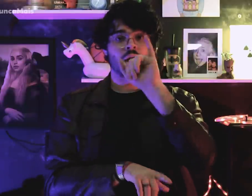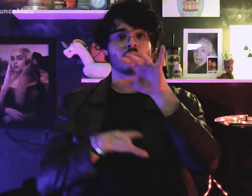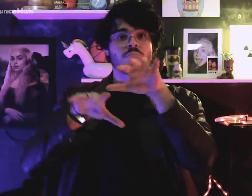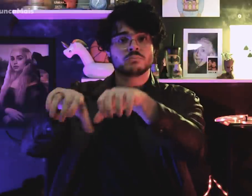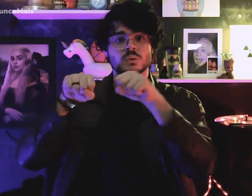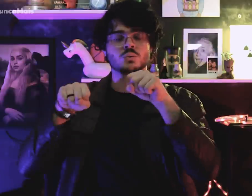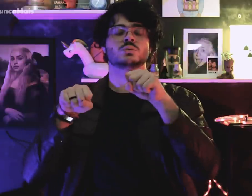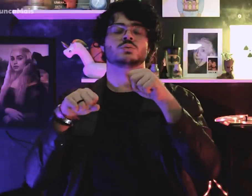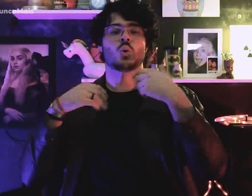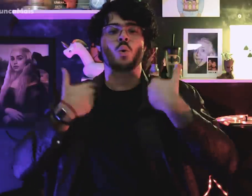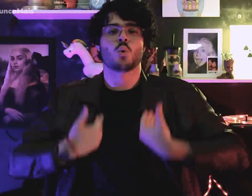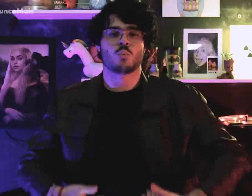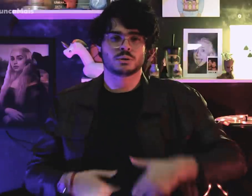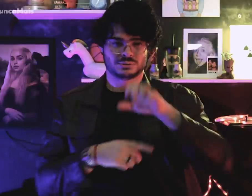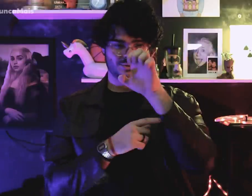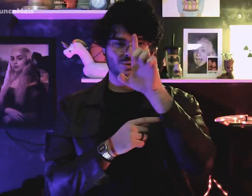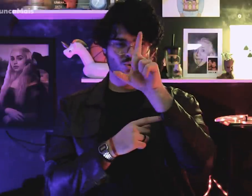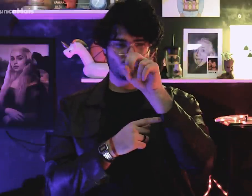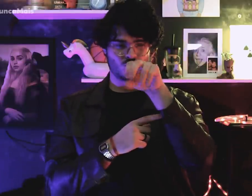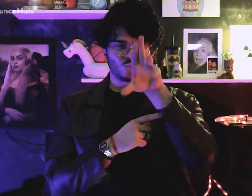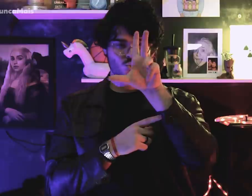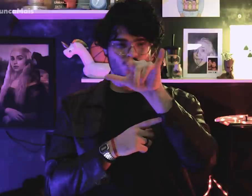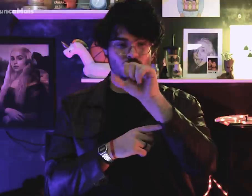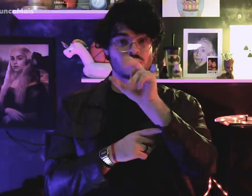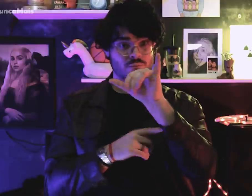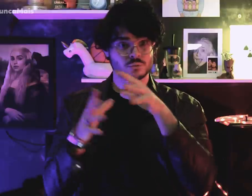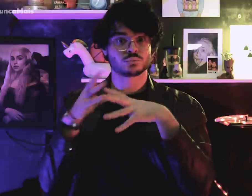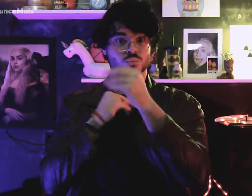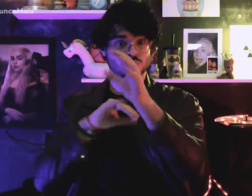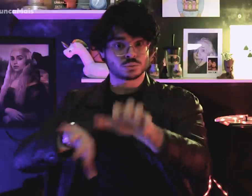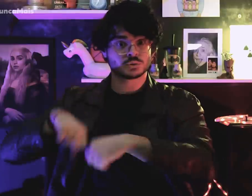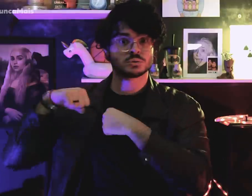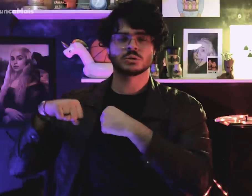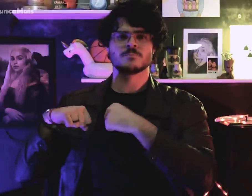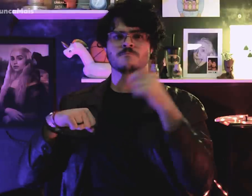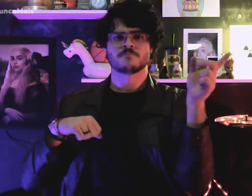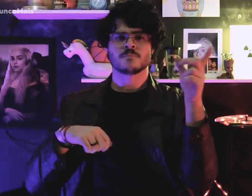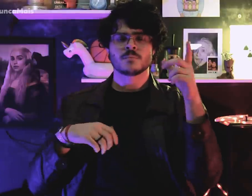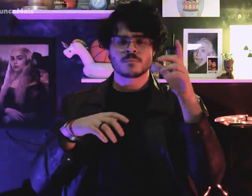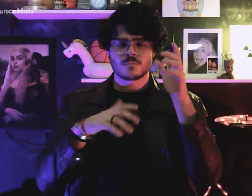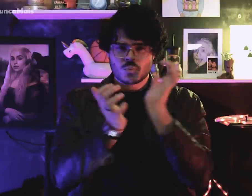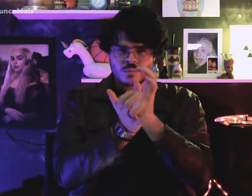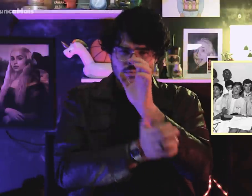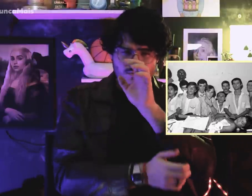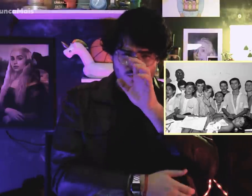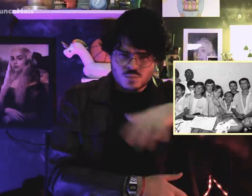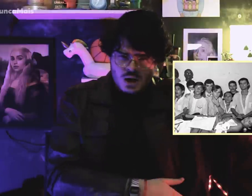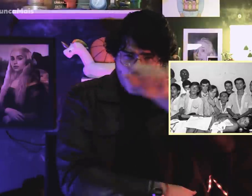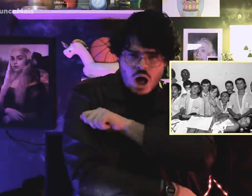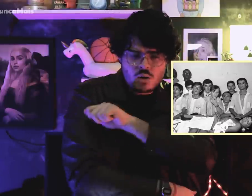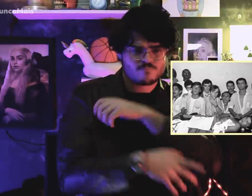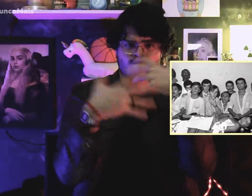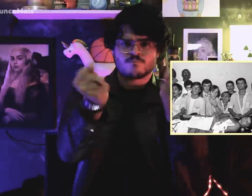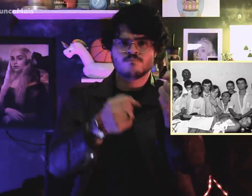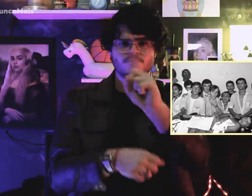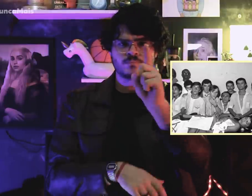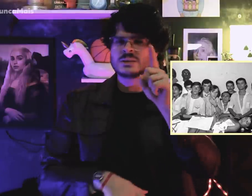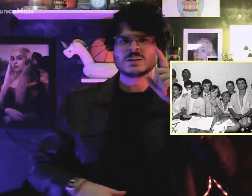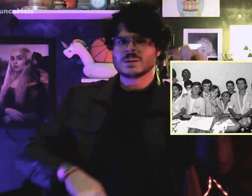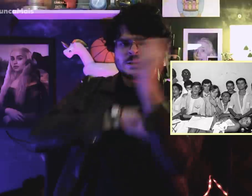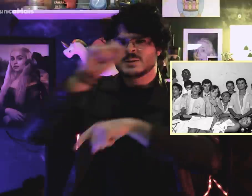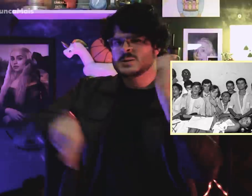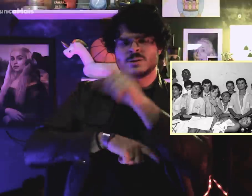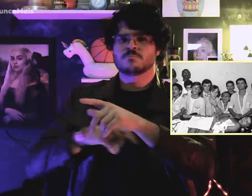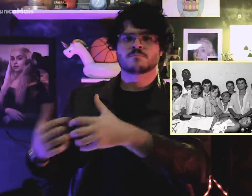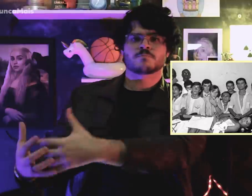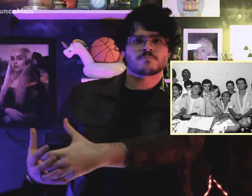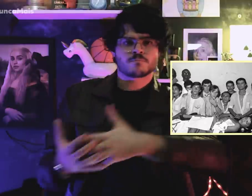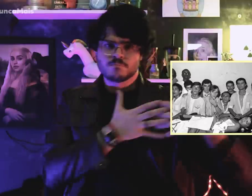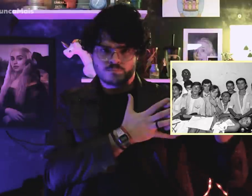to prevent the military police disappear with the body of Edson Luís.